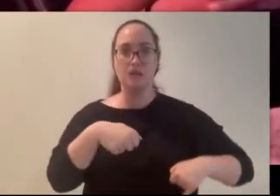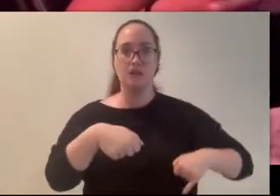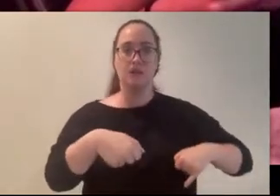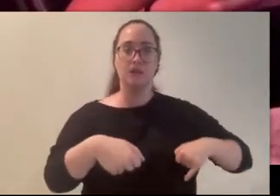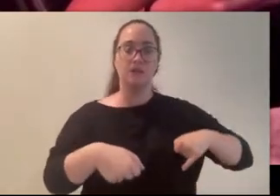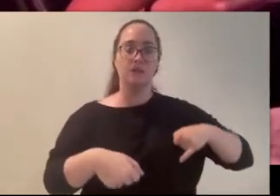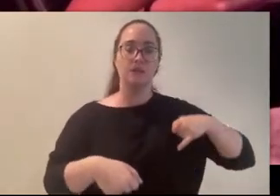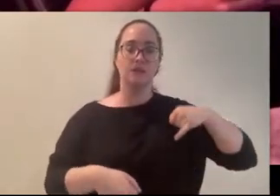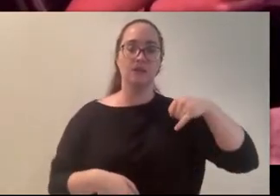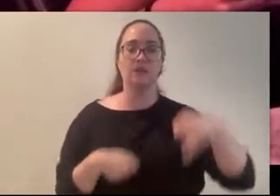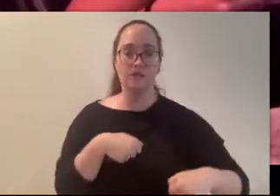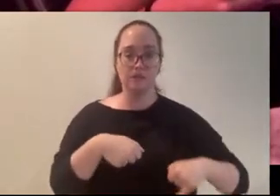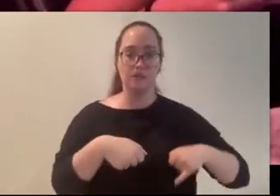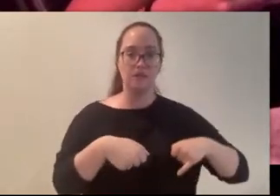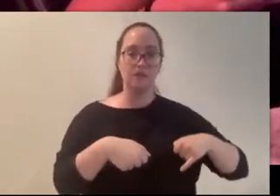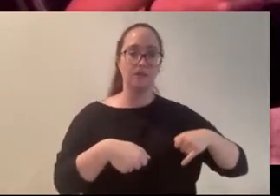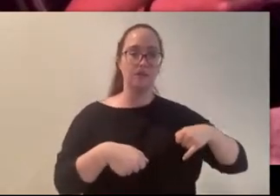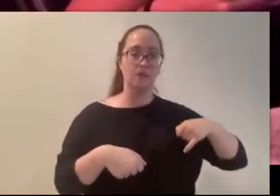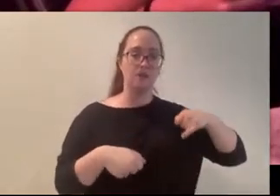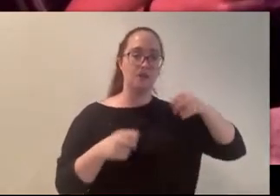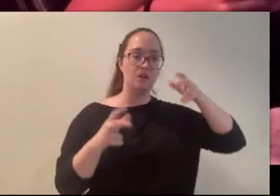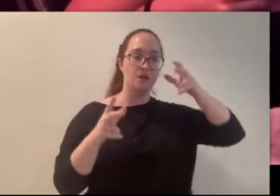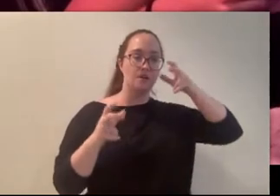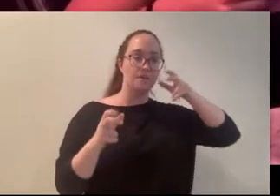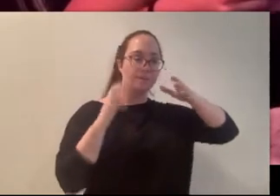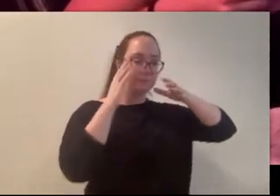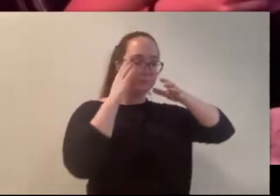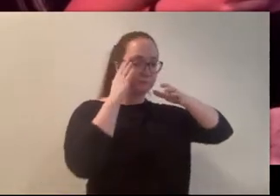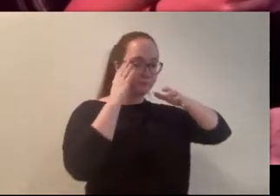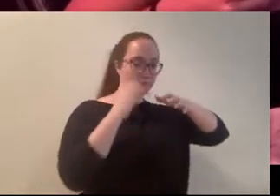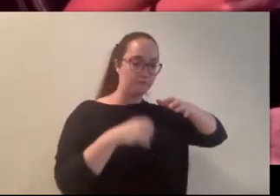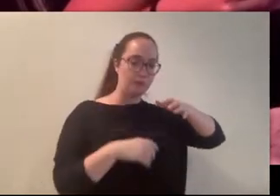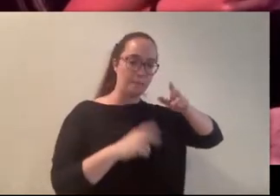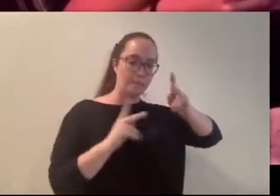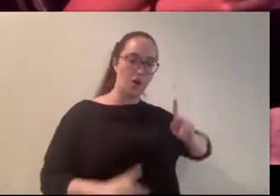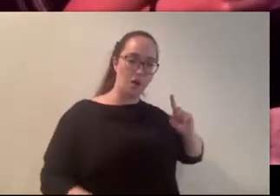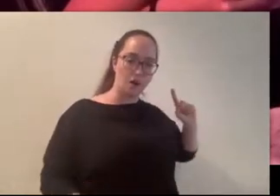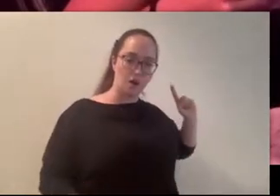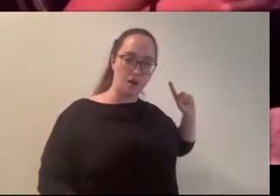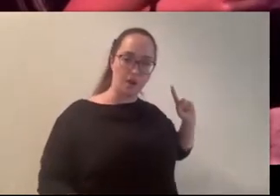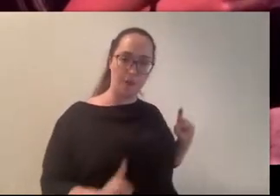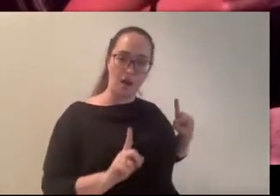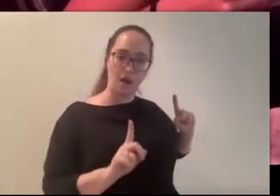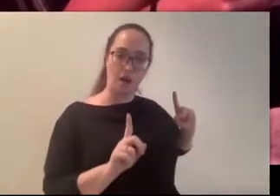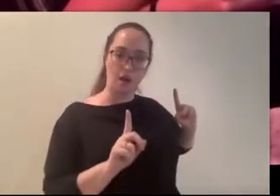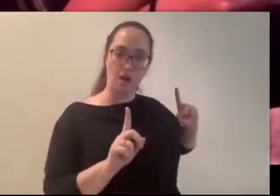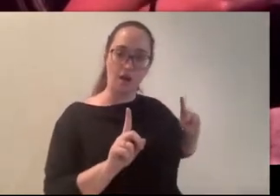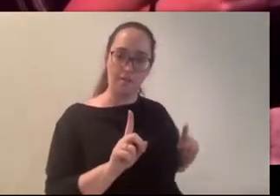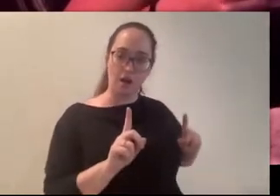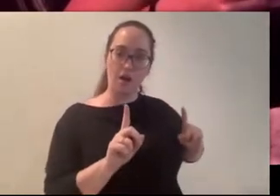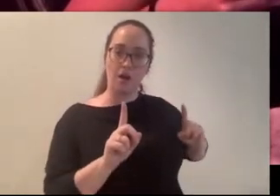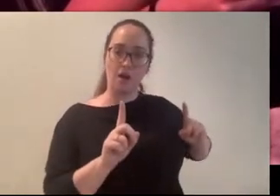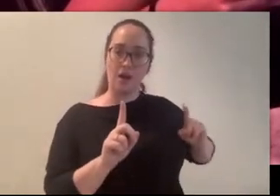The unmistakable sound of someone inching towards us, slowly, painfully, crying out with each step.